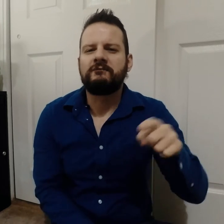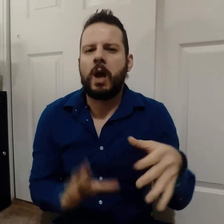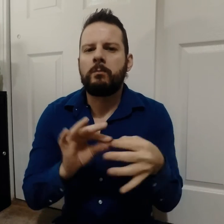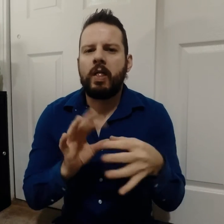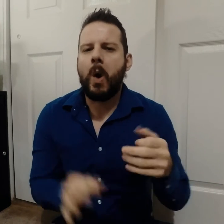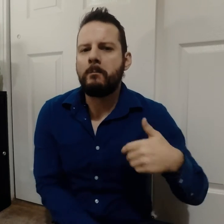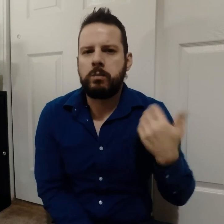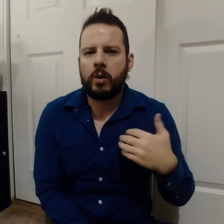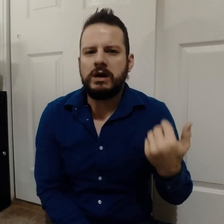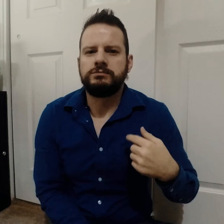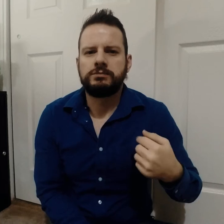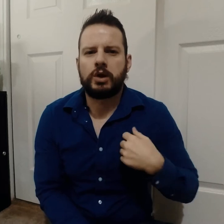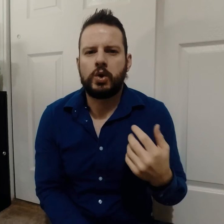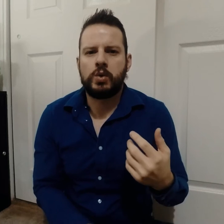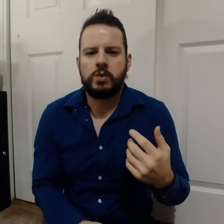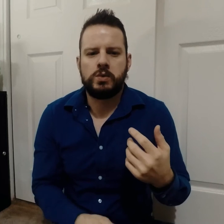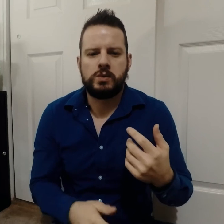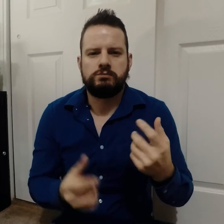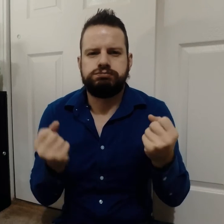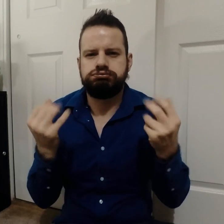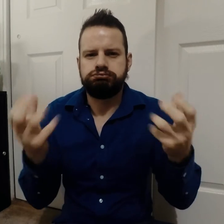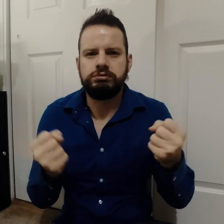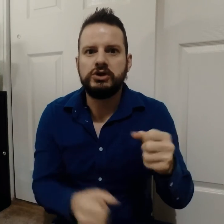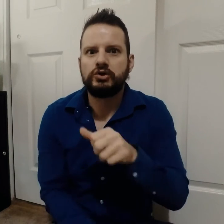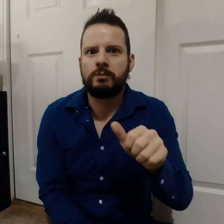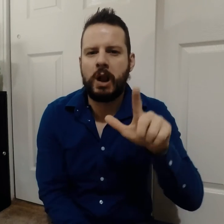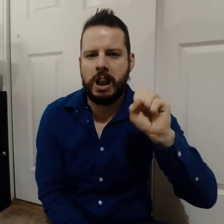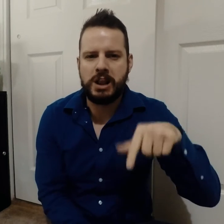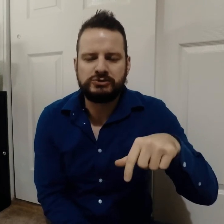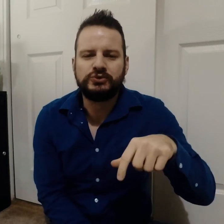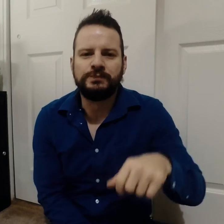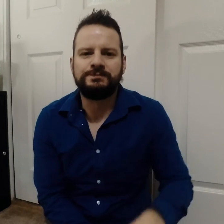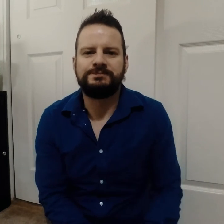and I will explain why to use only LSQ.